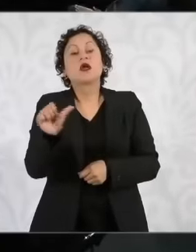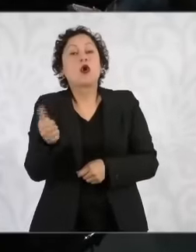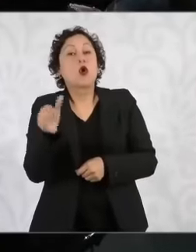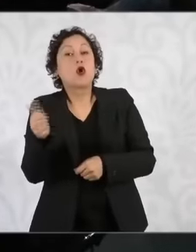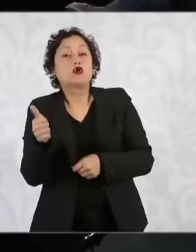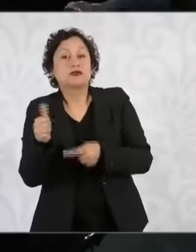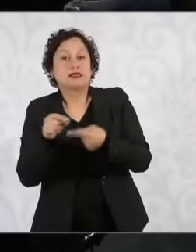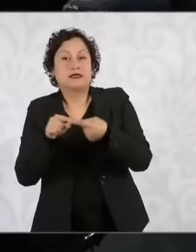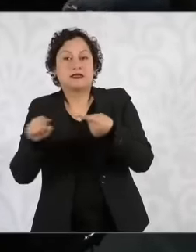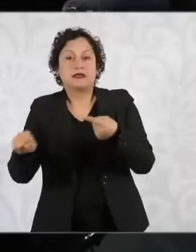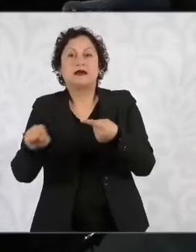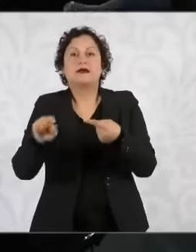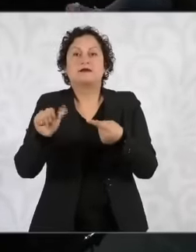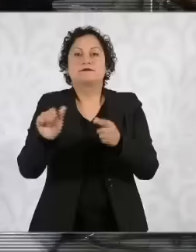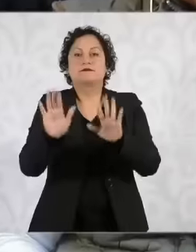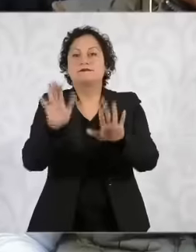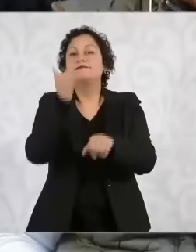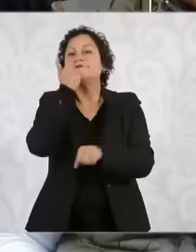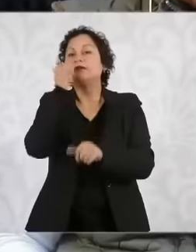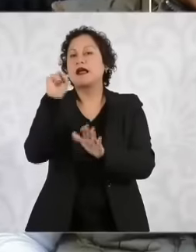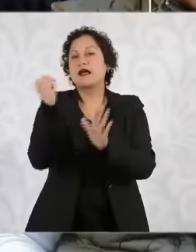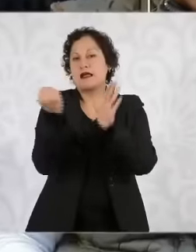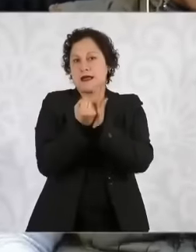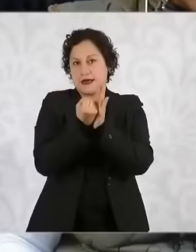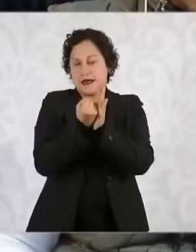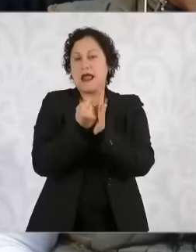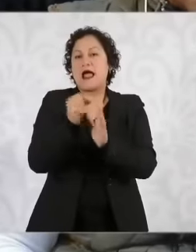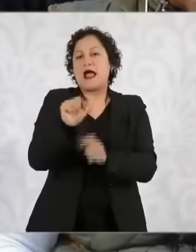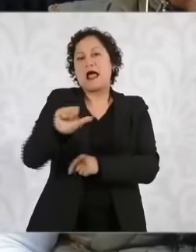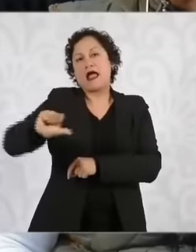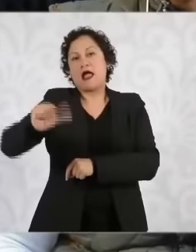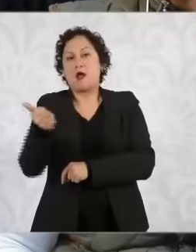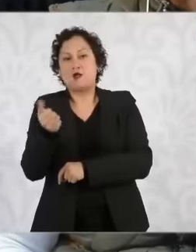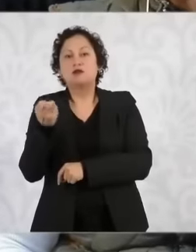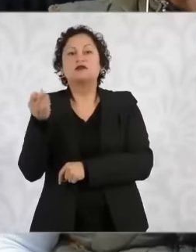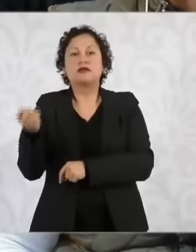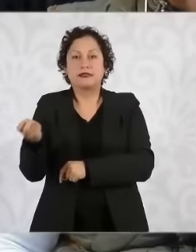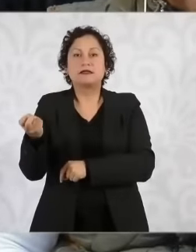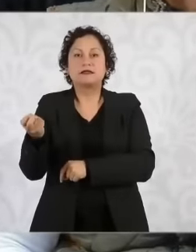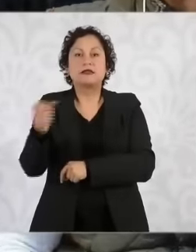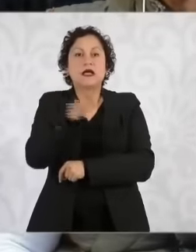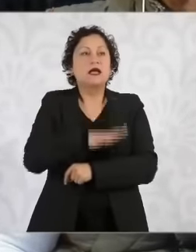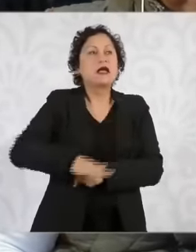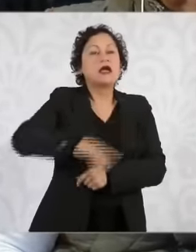I'm going to score a great goal. But well, the a11, which is regularly for semi-desert desert climates,